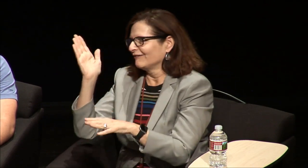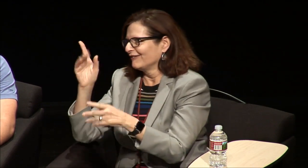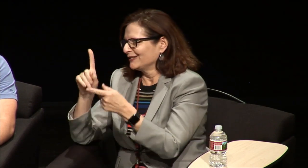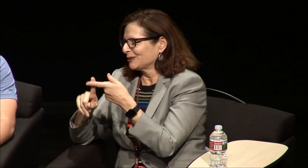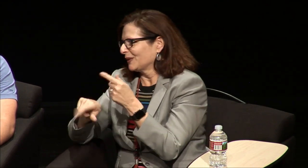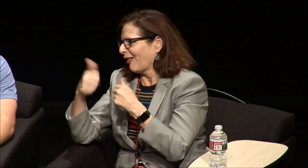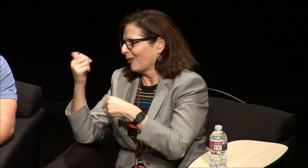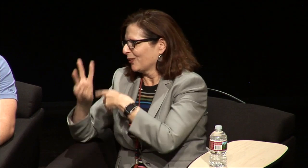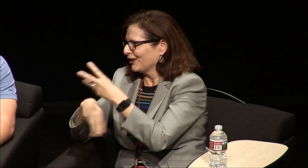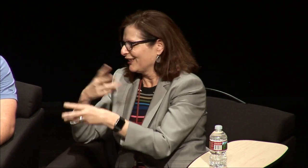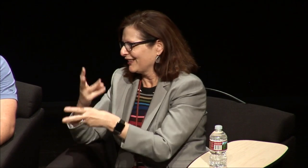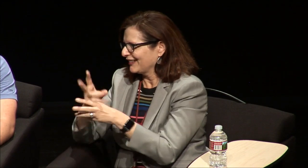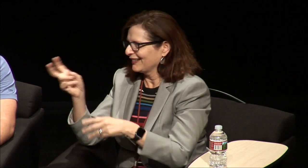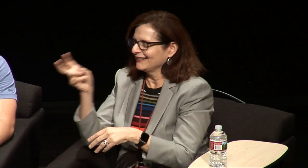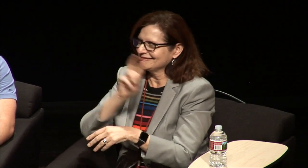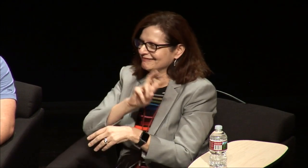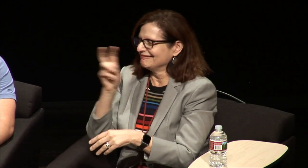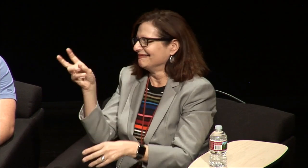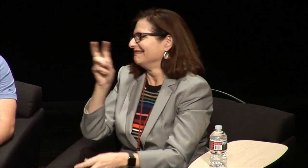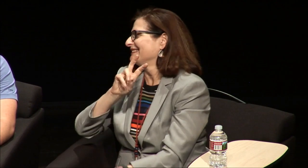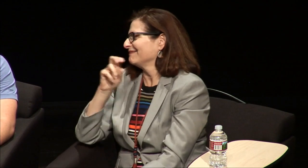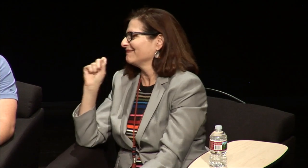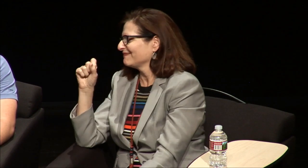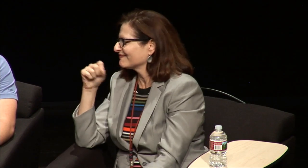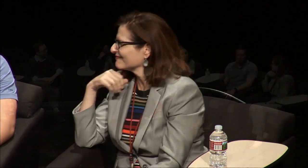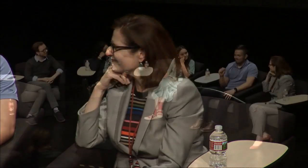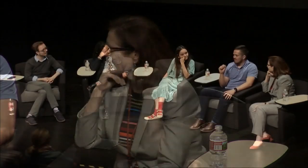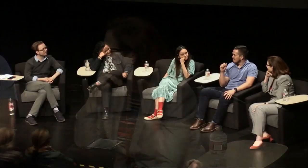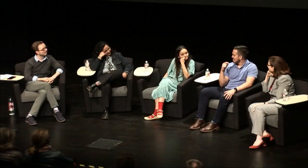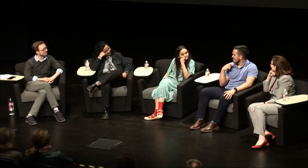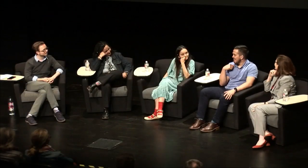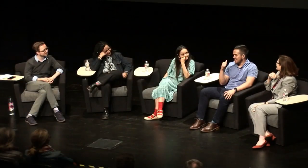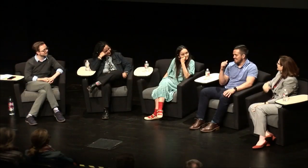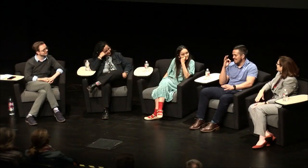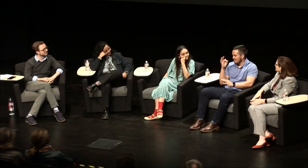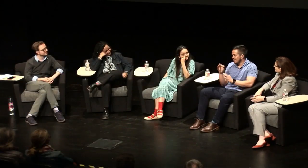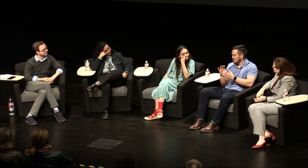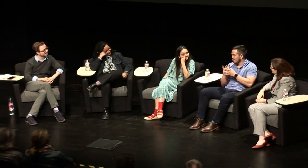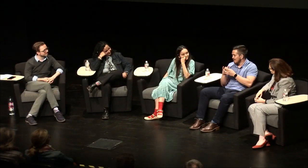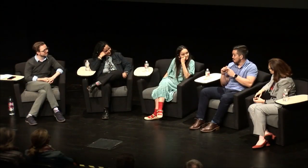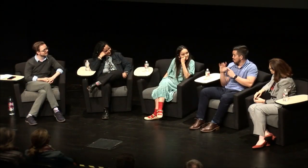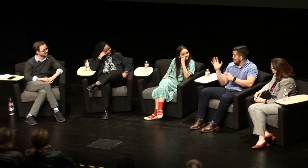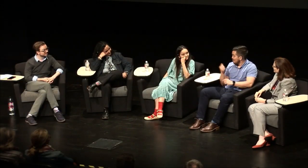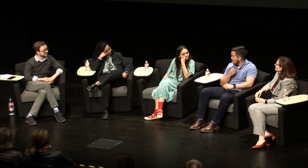leave and go back and study abroad in the other world. [Moises:] yeah I can definitely